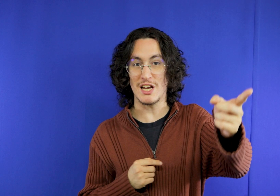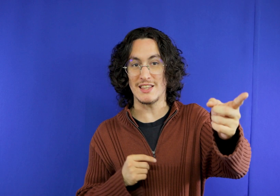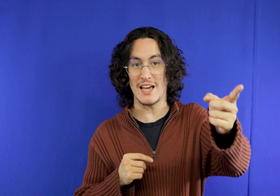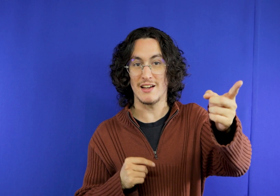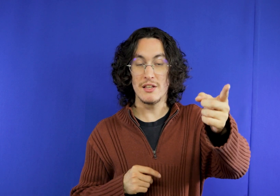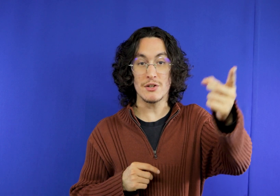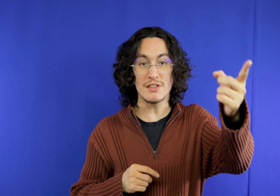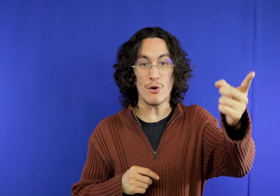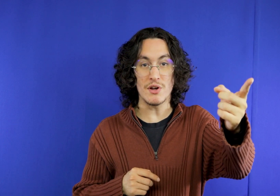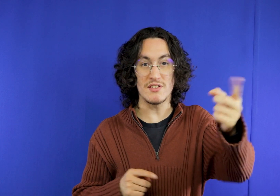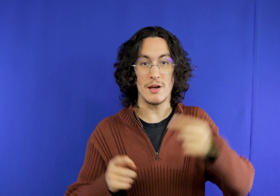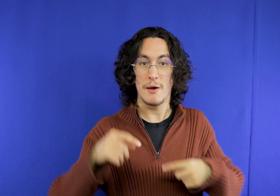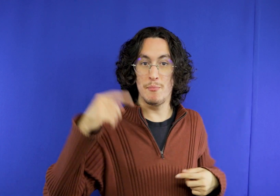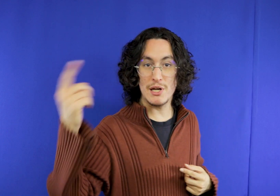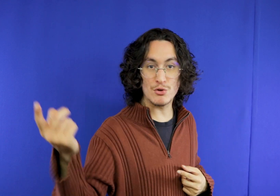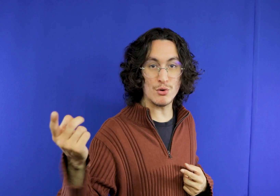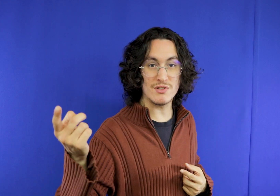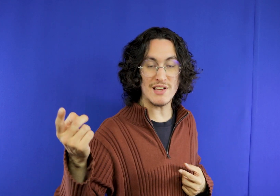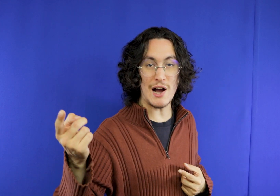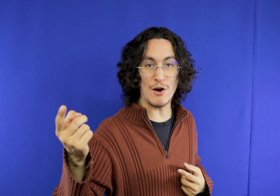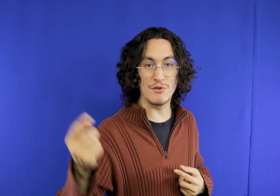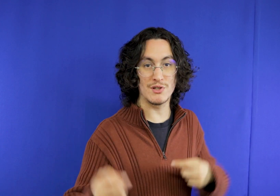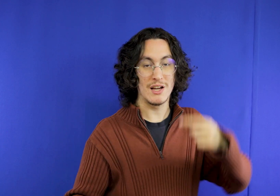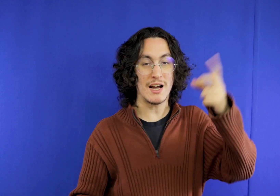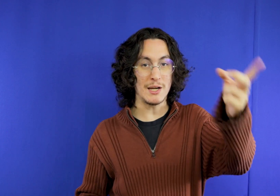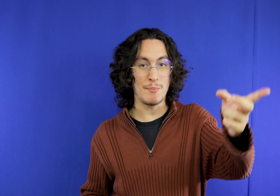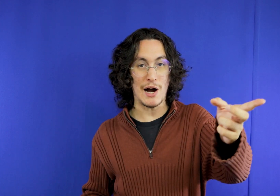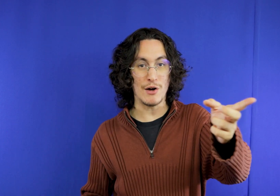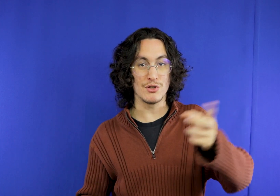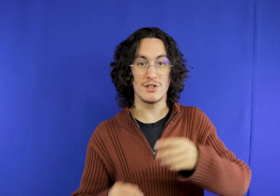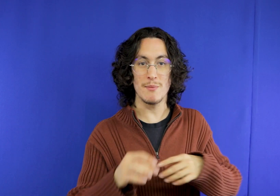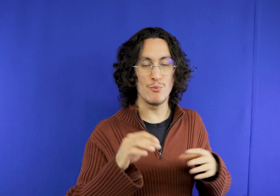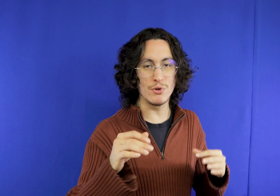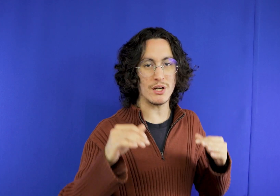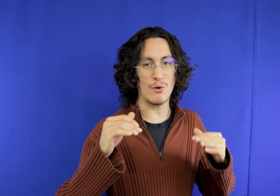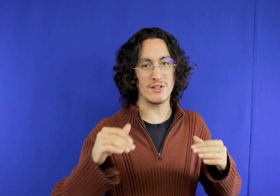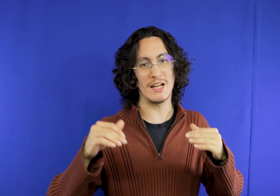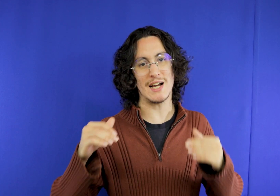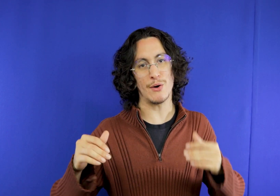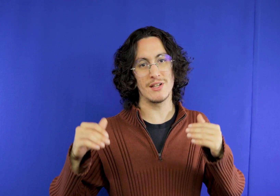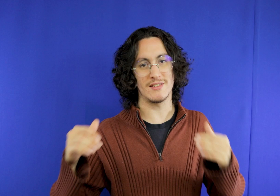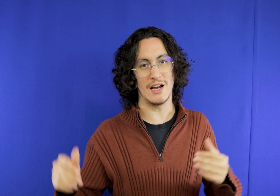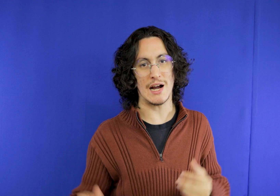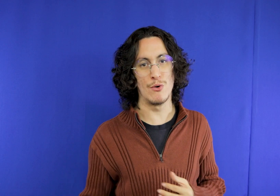to expand the idea that knowing inside Gonçalves Garibaldi has a lot of cool things